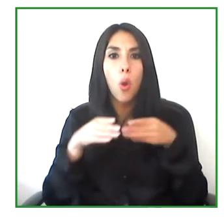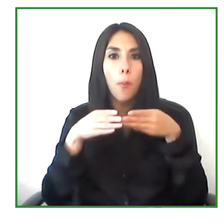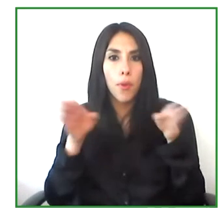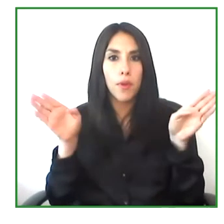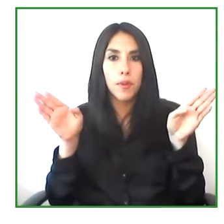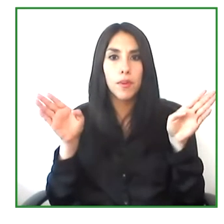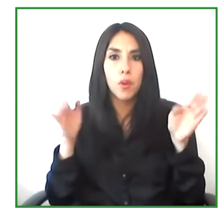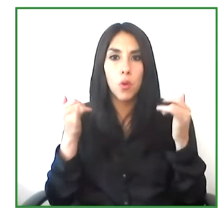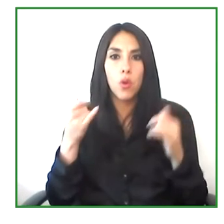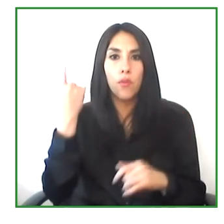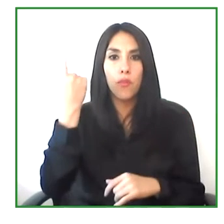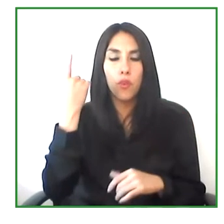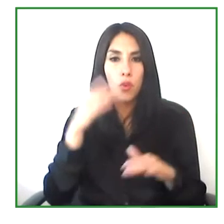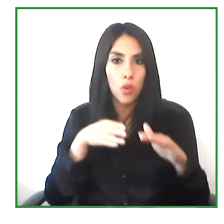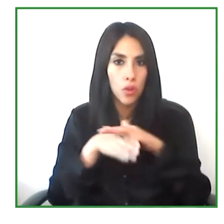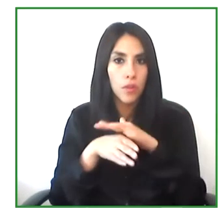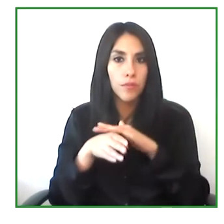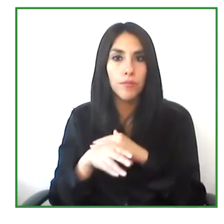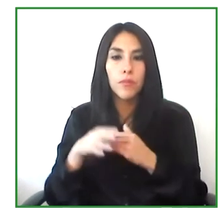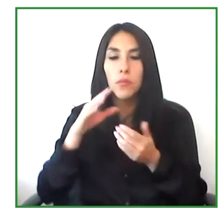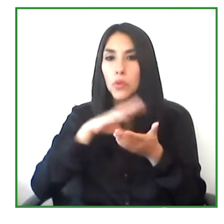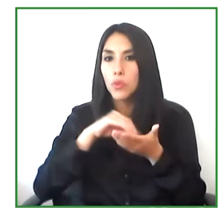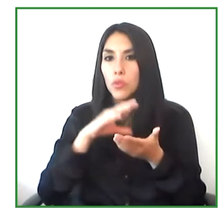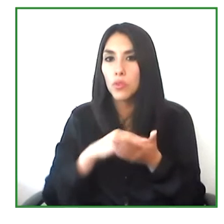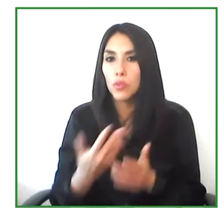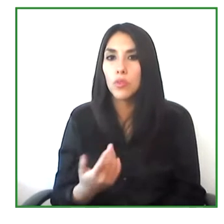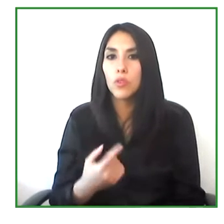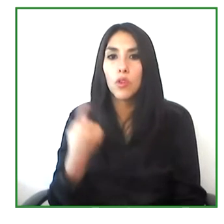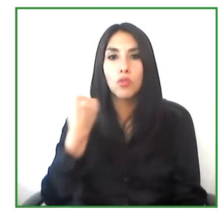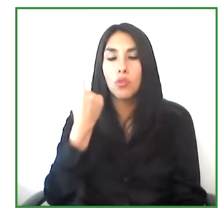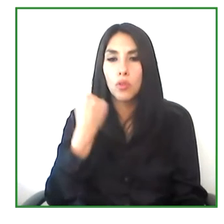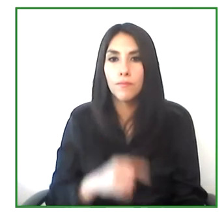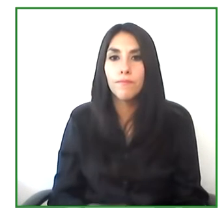and and a door for those who want to start a self